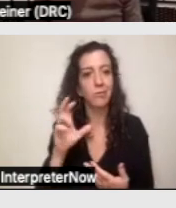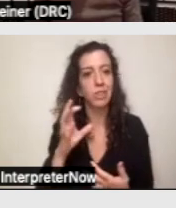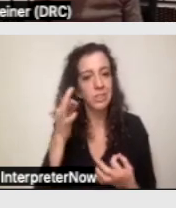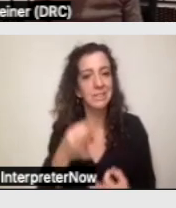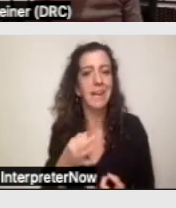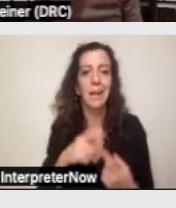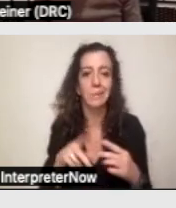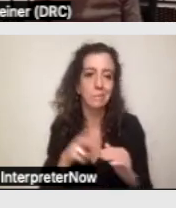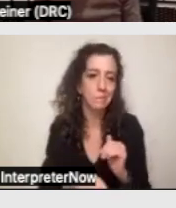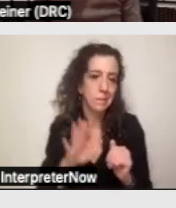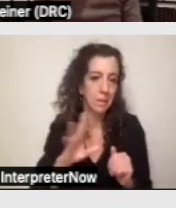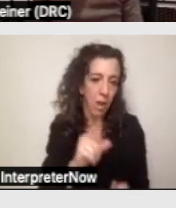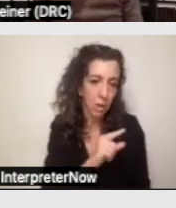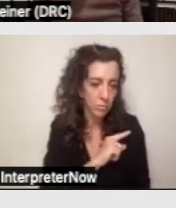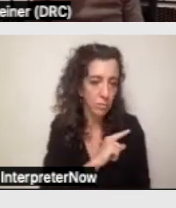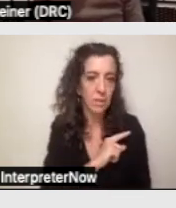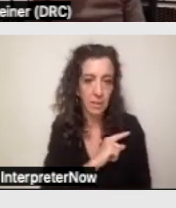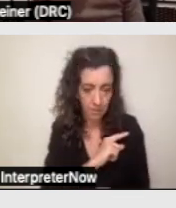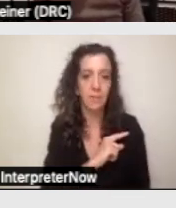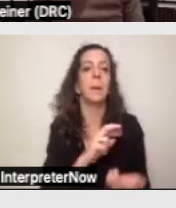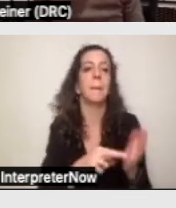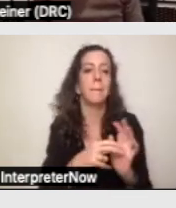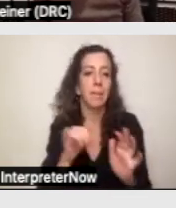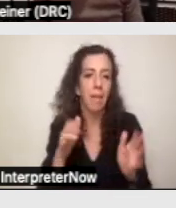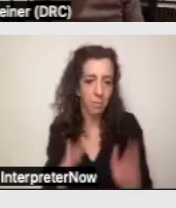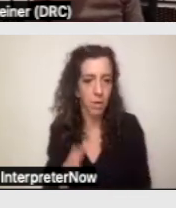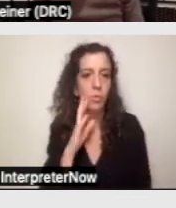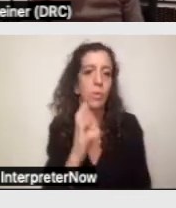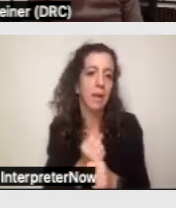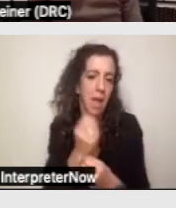their eligibility or end it, the person gets a notice of action.